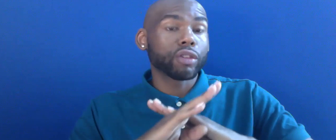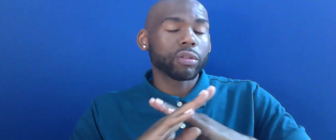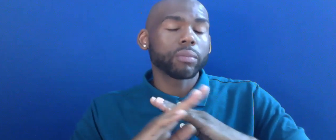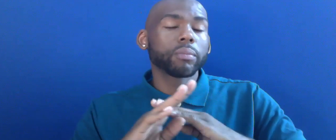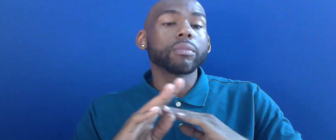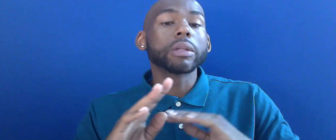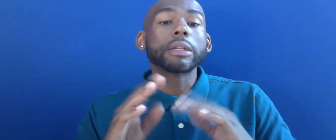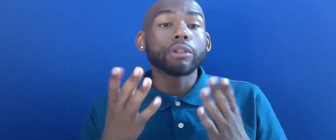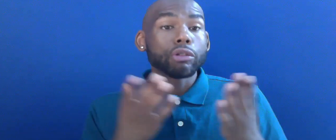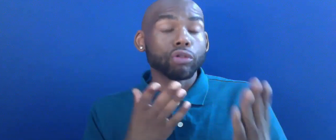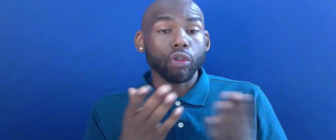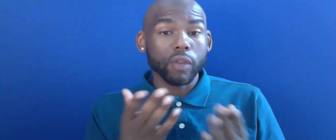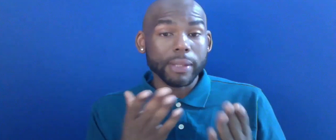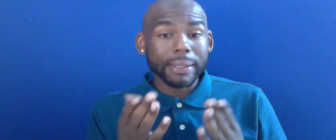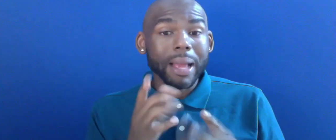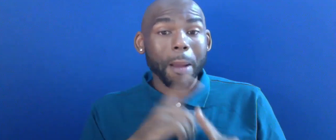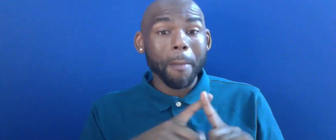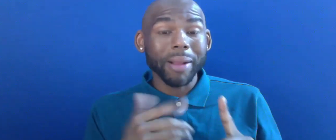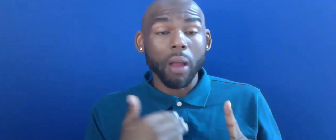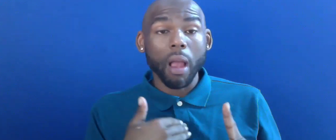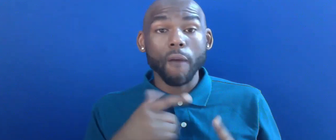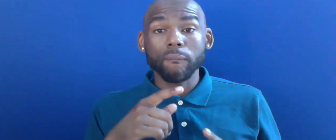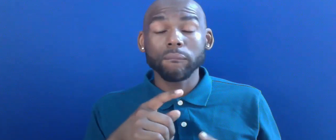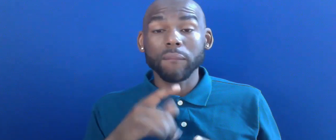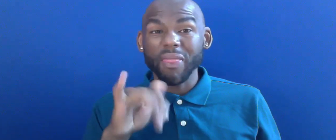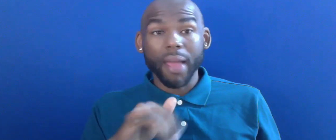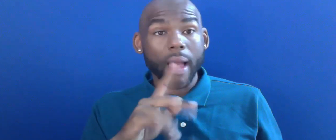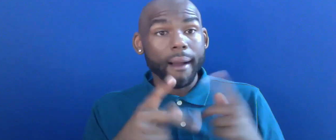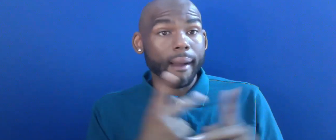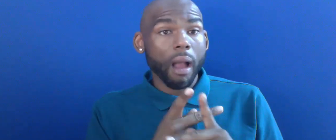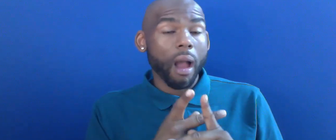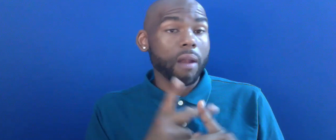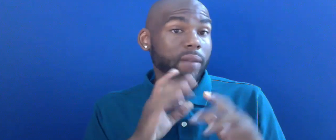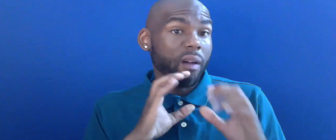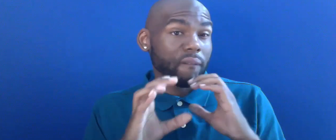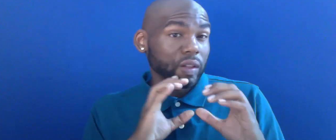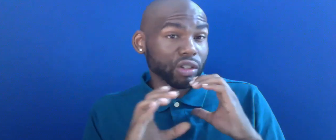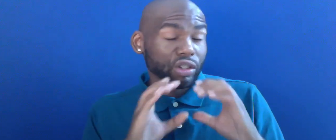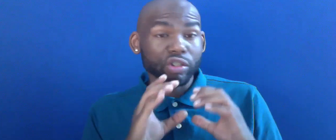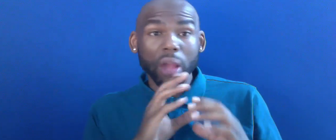HAVE THOSE FRANK DISCUSSIONS AND BE ABLE TO SHARE INFORMATION AND CONCERNS YOU HAVE ABOUT YOUR CHILD WITH